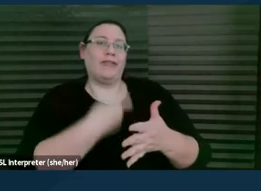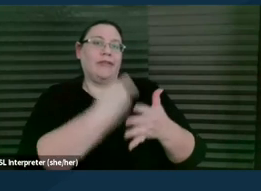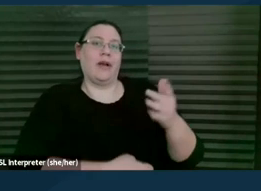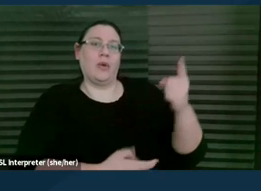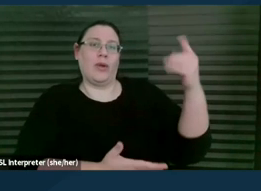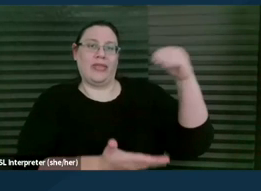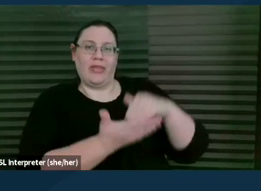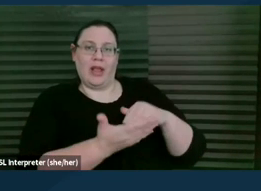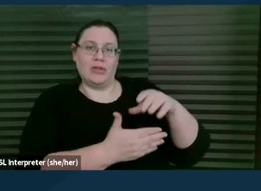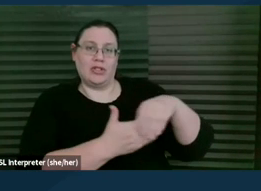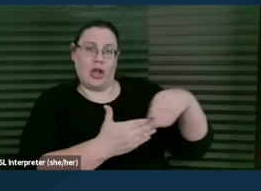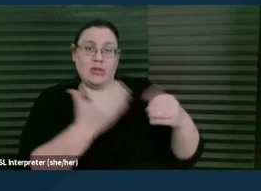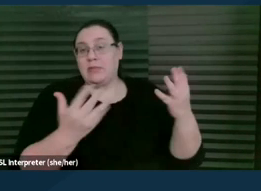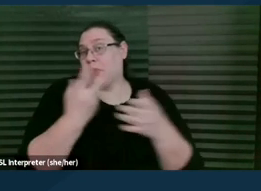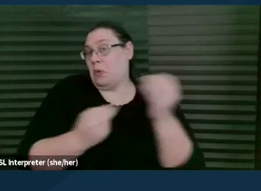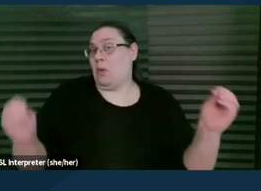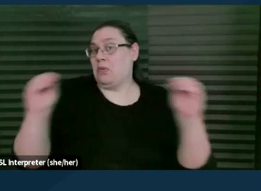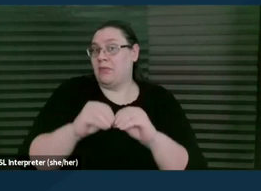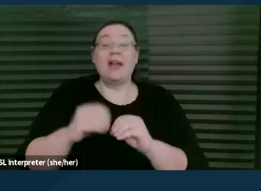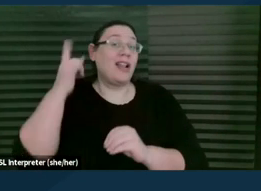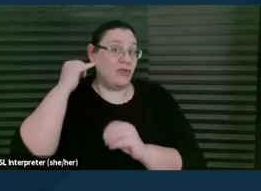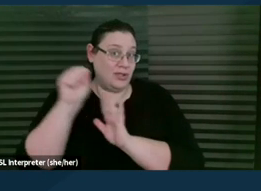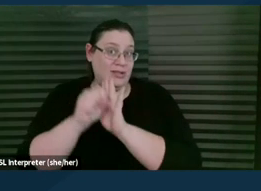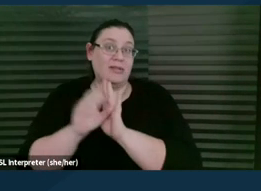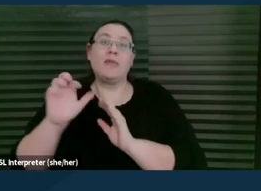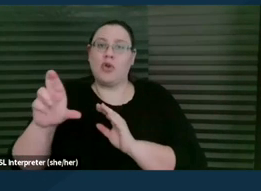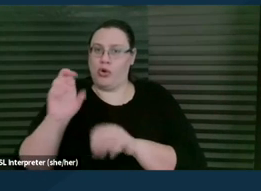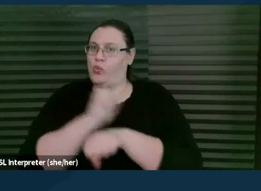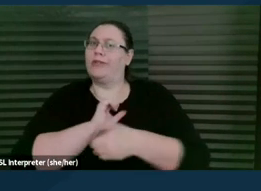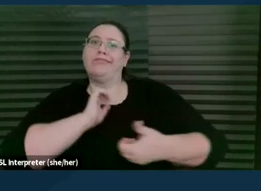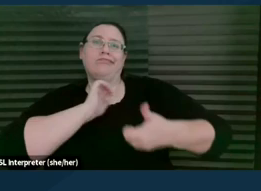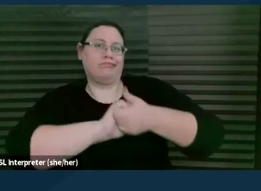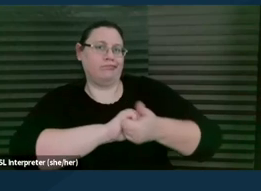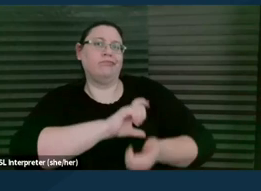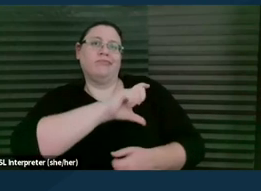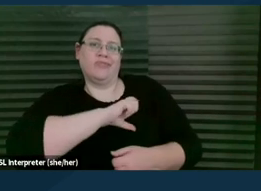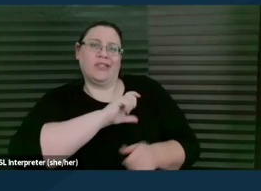And the California State Bar does actually work with law enforcement agencies to investigate when someone violates the law.